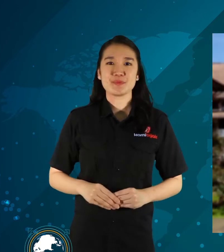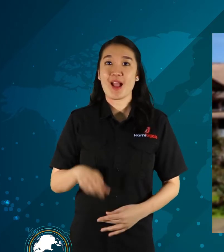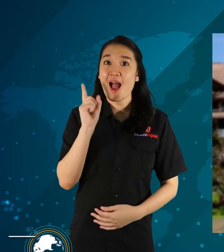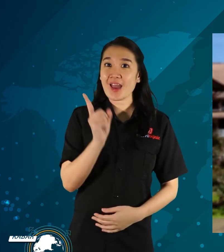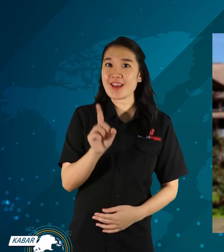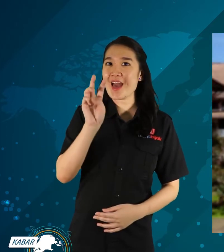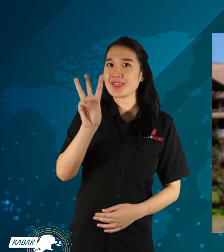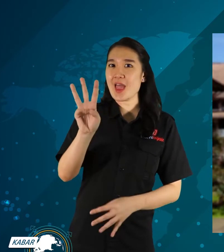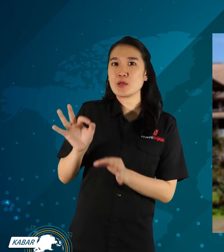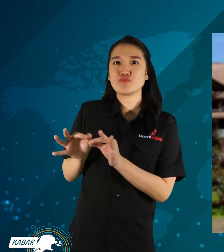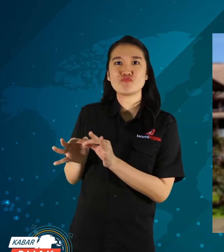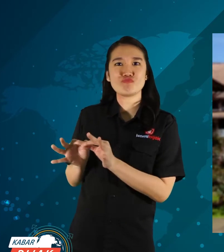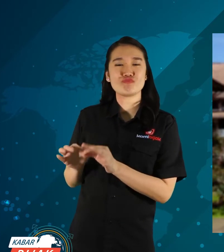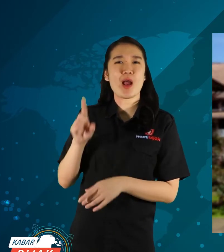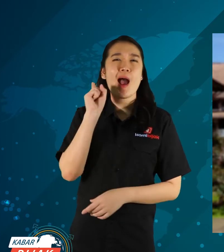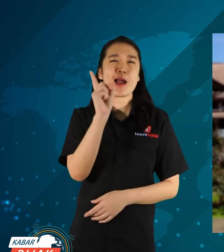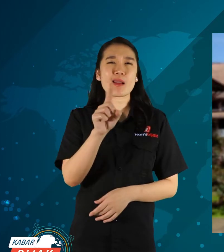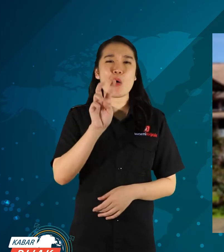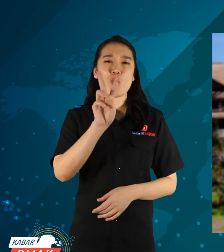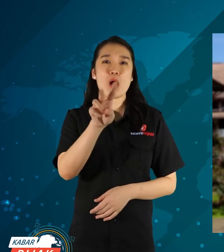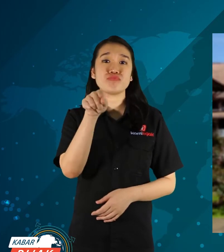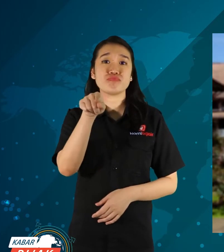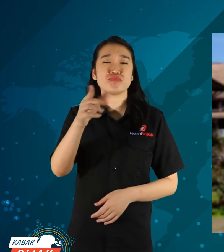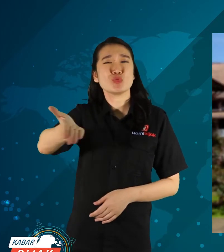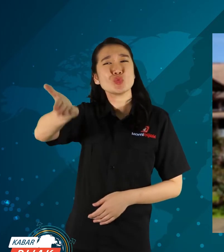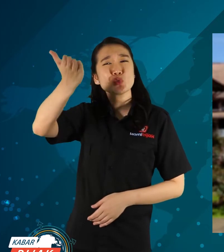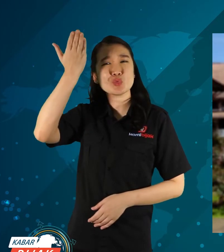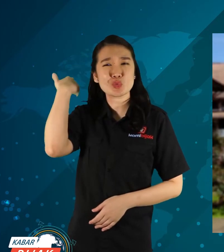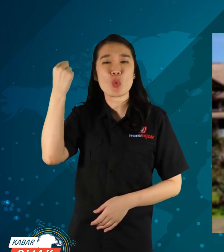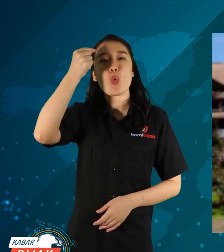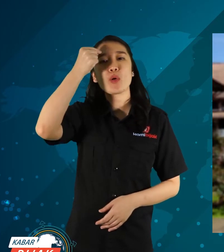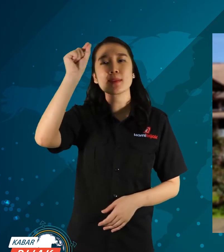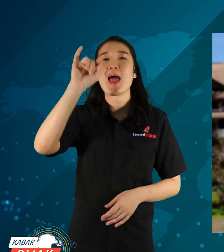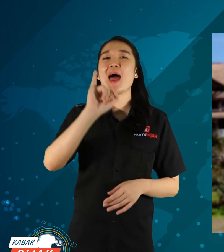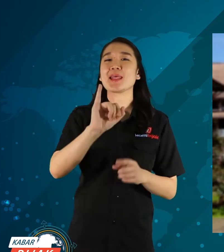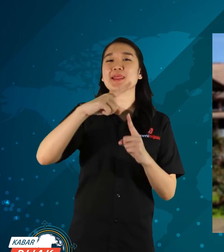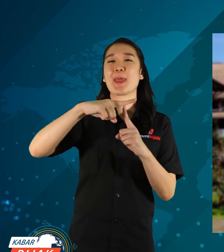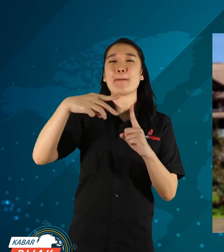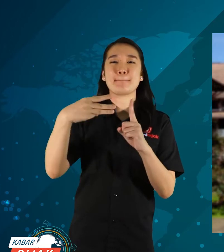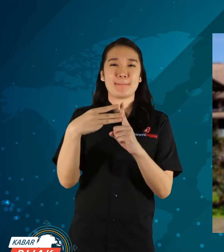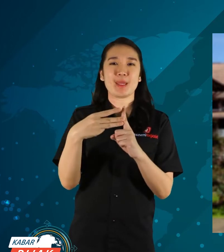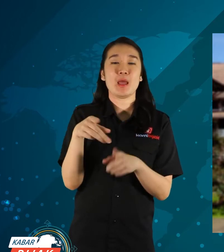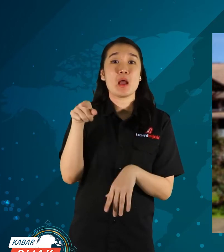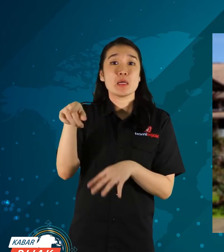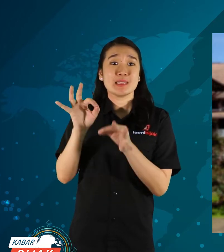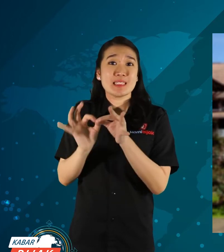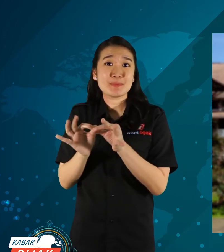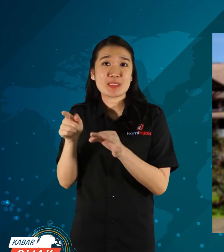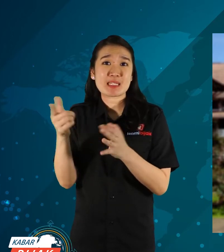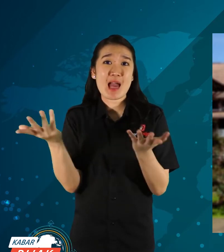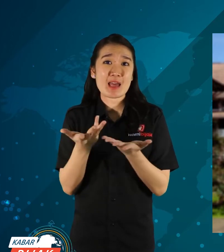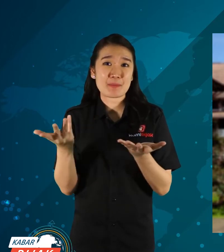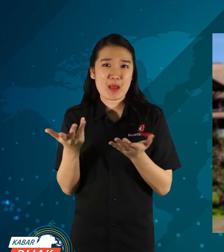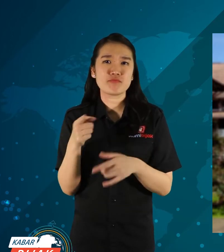There are 3 JBI, 2 of them used to study at ITB. Where is this JBI from?